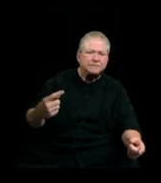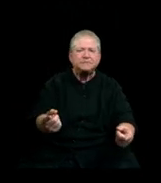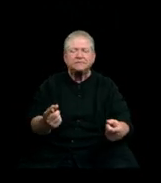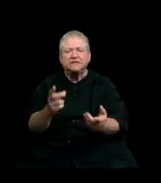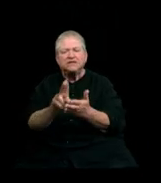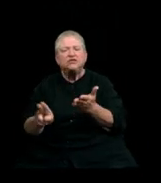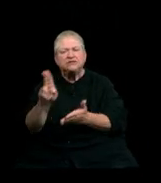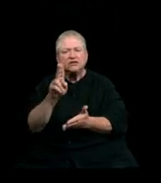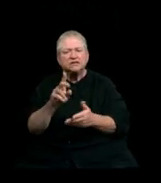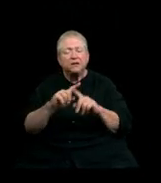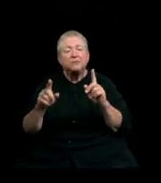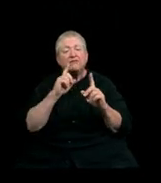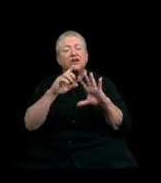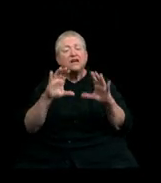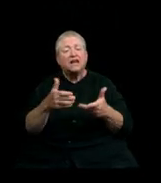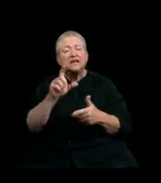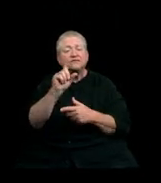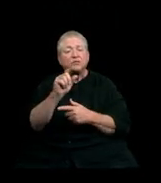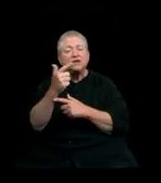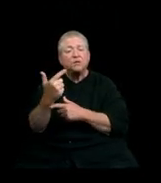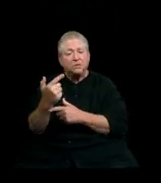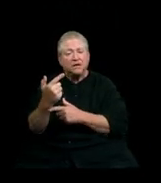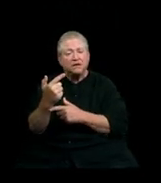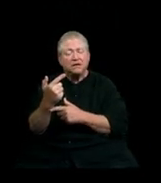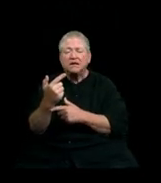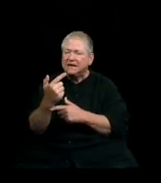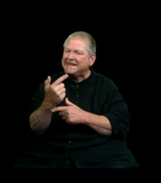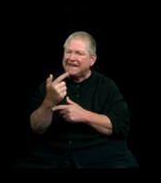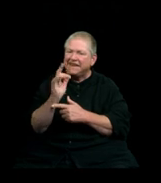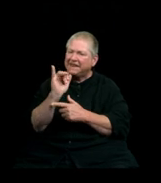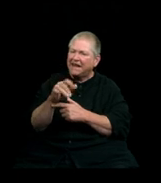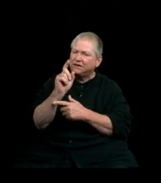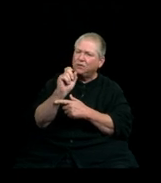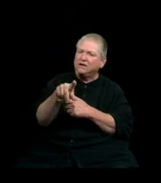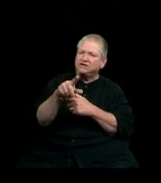But for the class of 2021 the question is charged with historic importance,